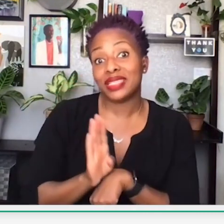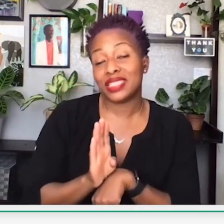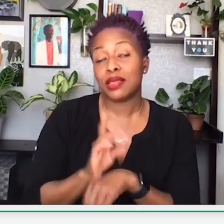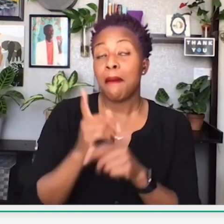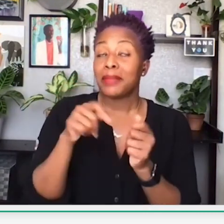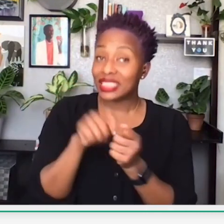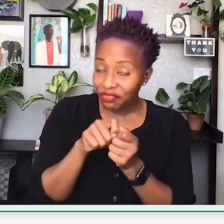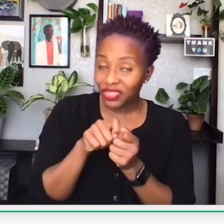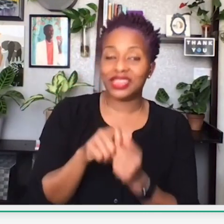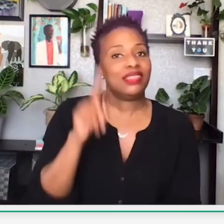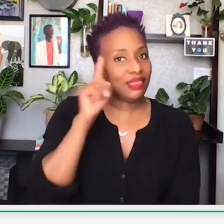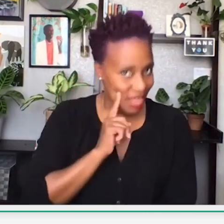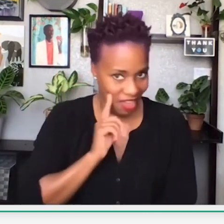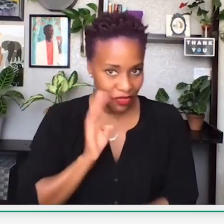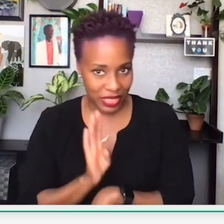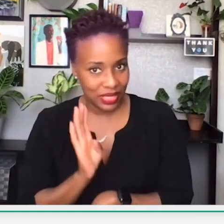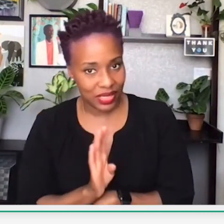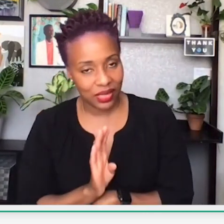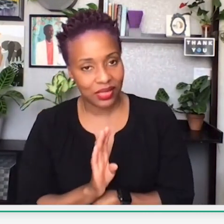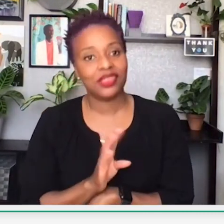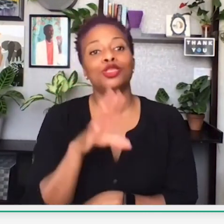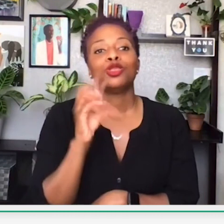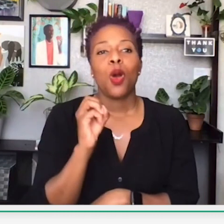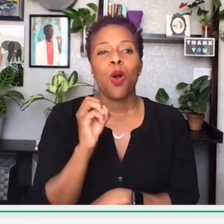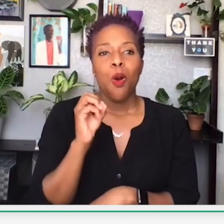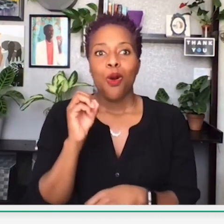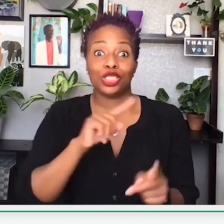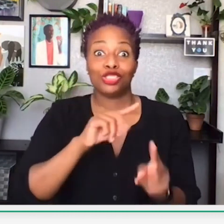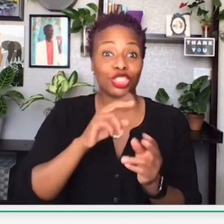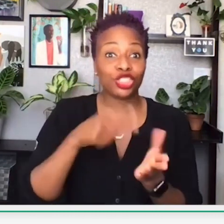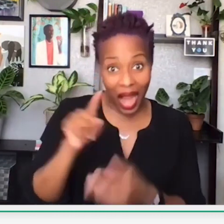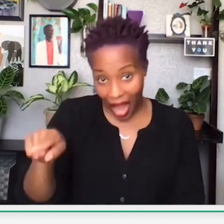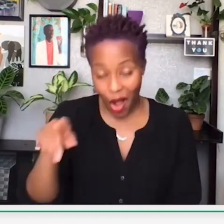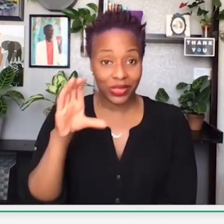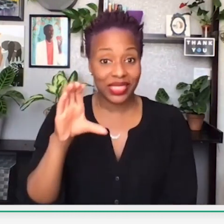shared those businesses that have gotten our microgrants.